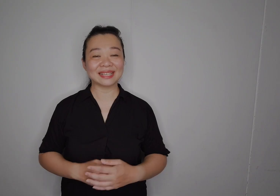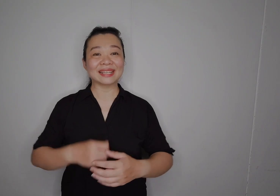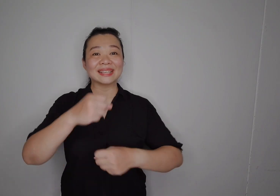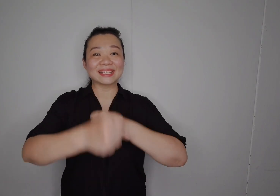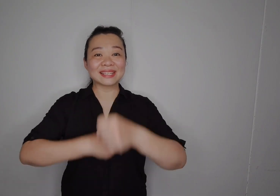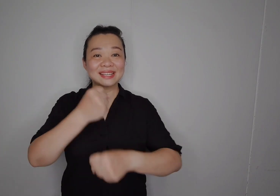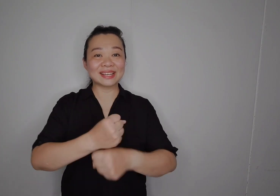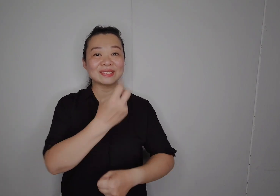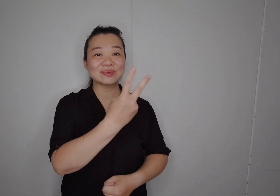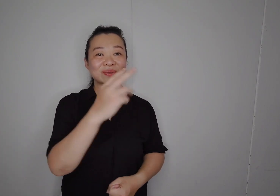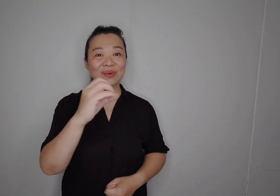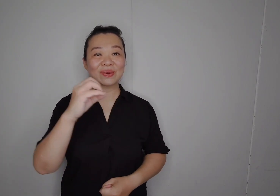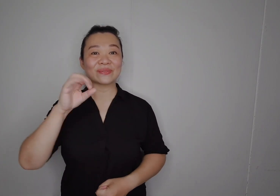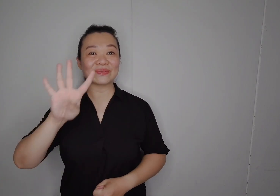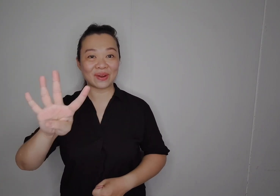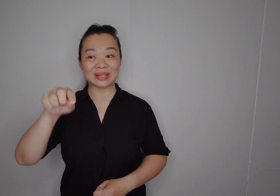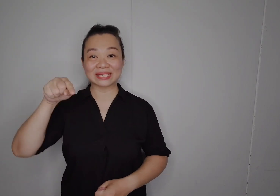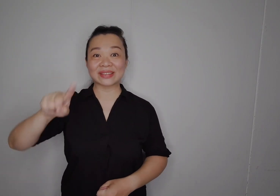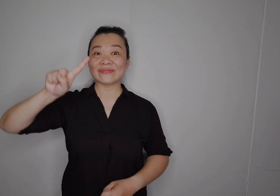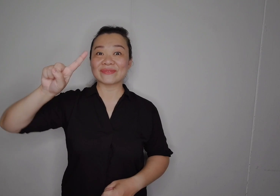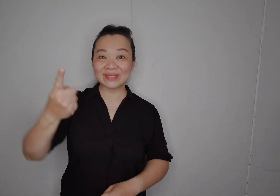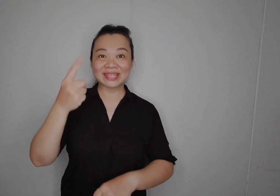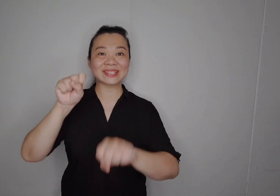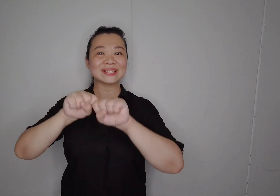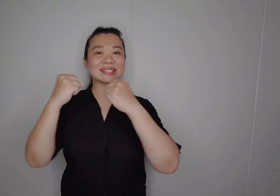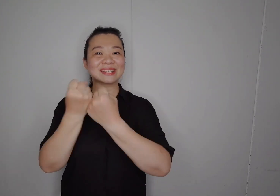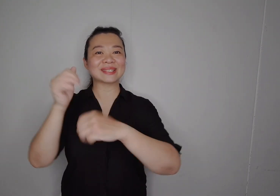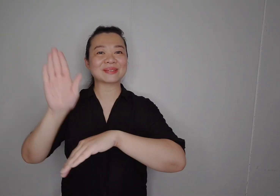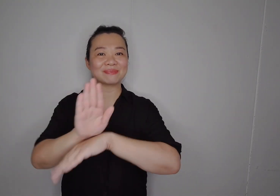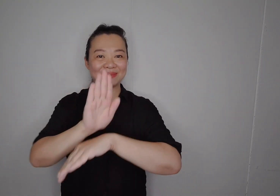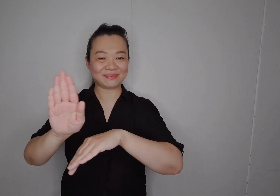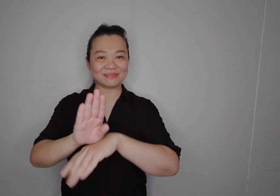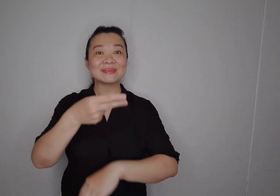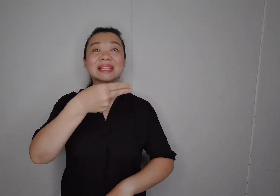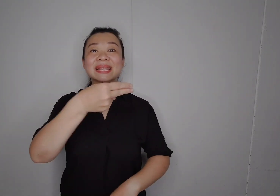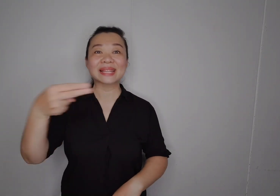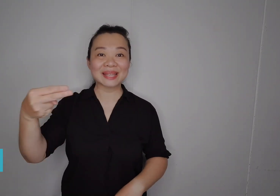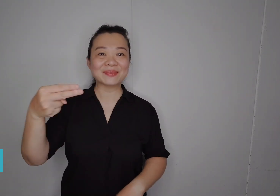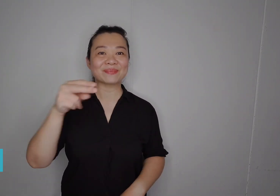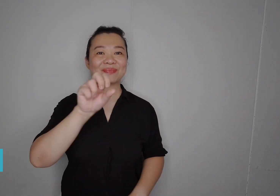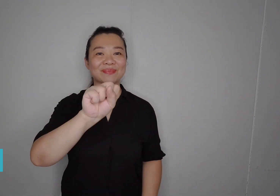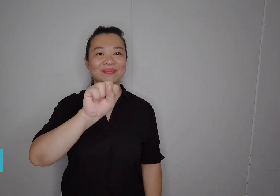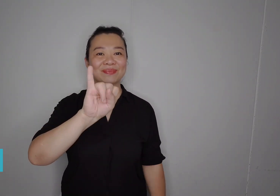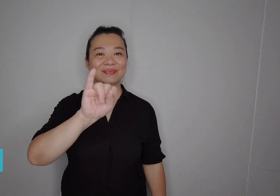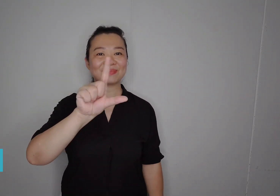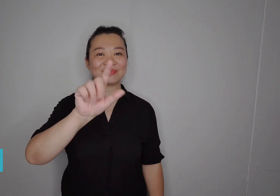In 2004, Silent Teddies became the first social enterprise to spearhead